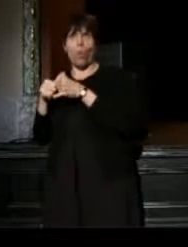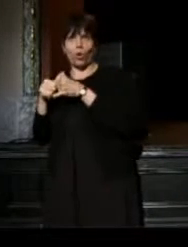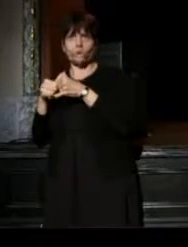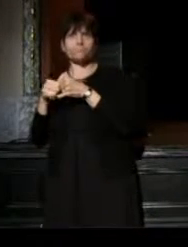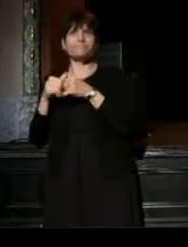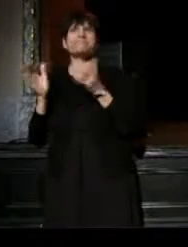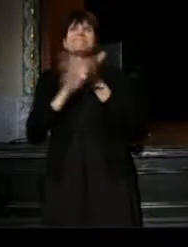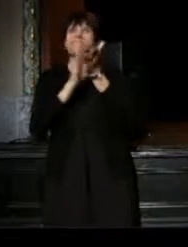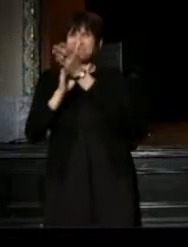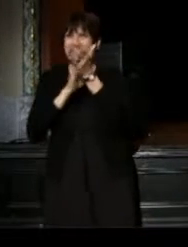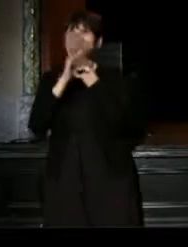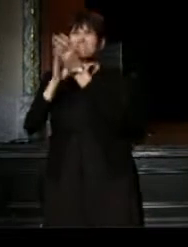(Will Power) Thank you.